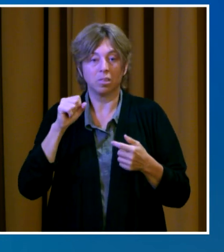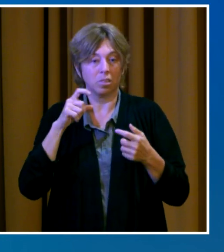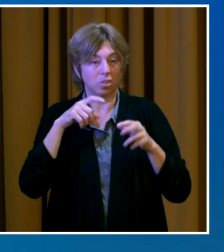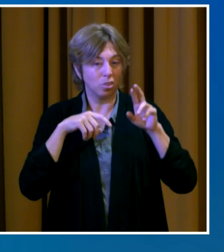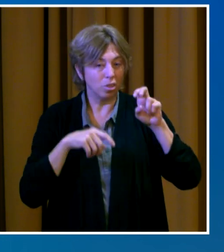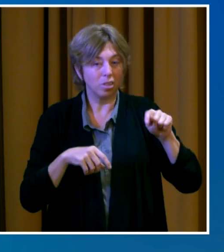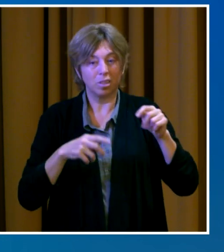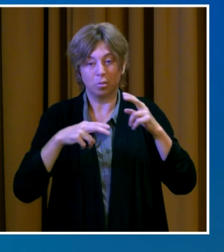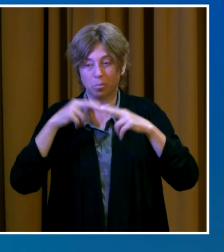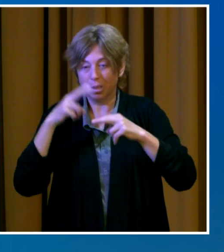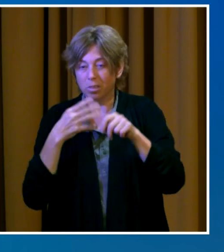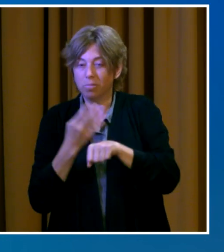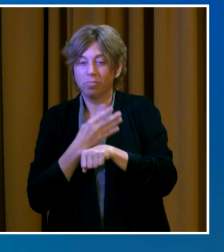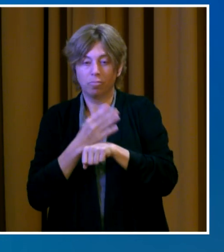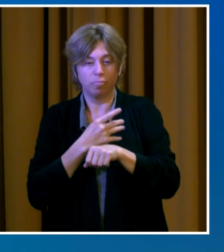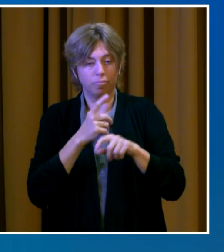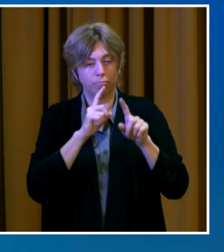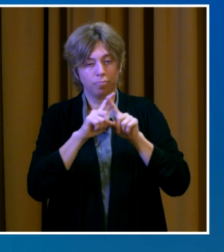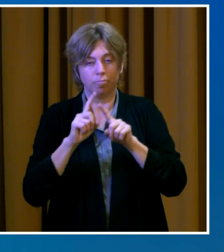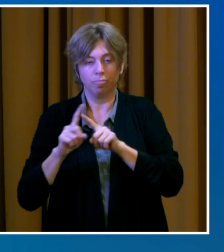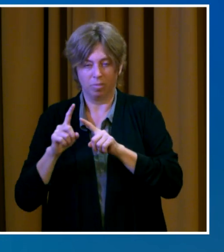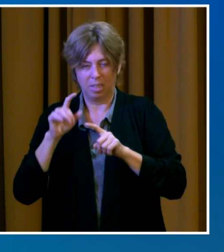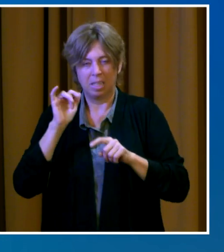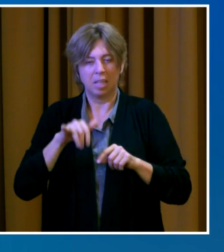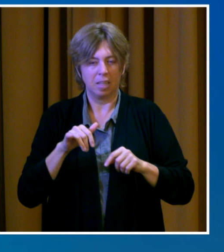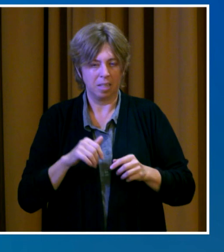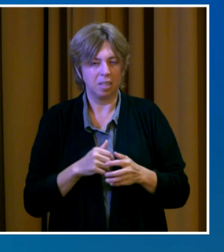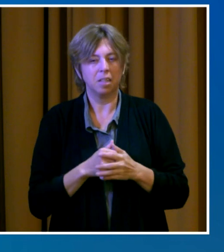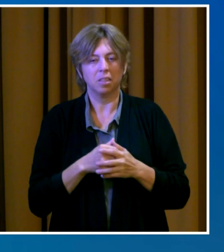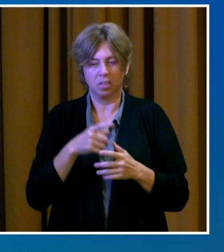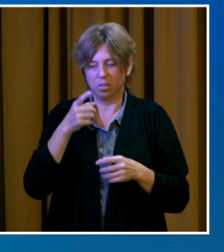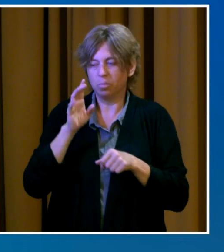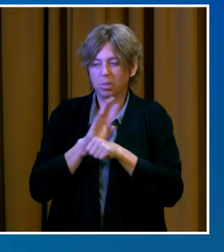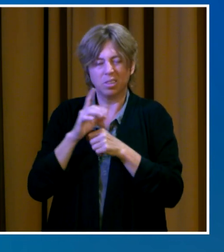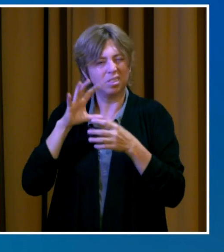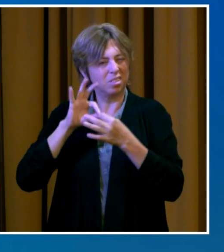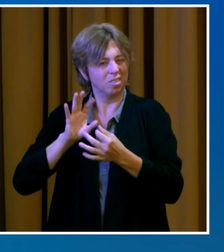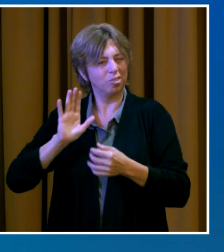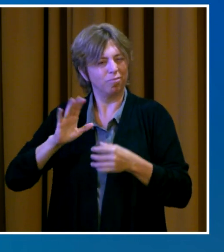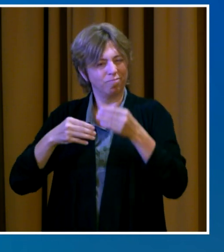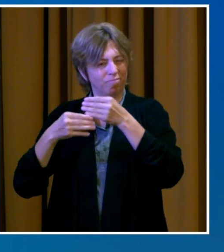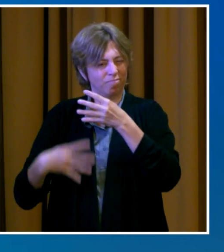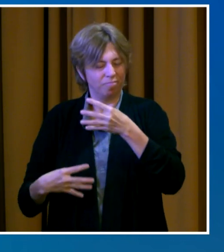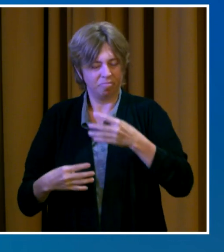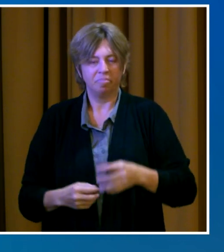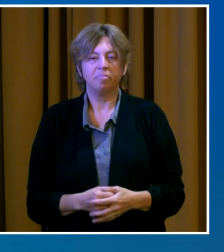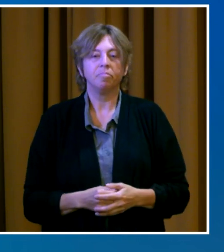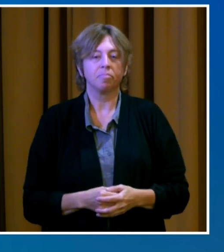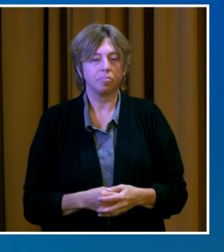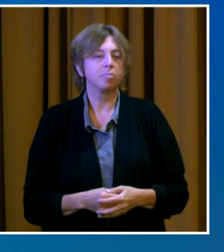and other business expenses. You can continue to find more small business recovery